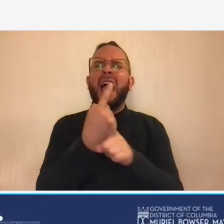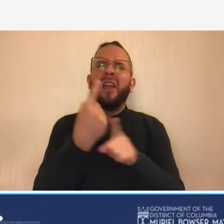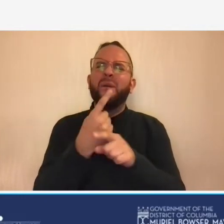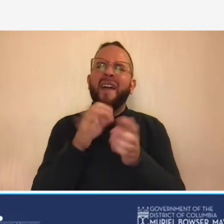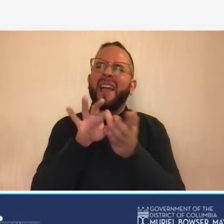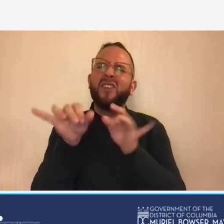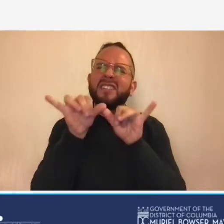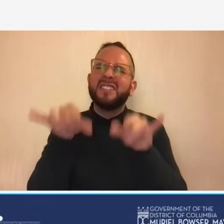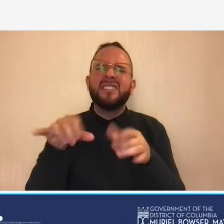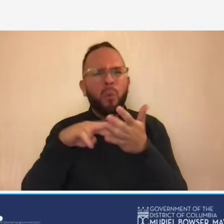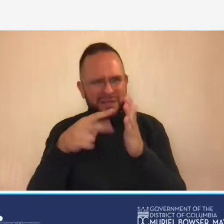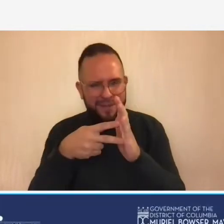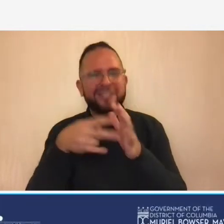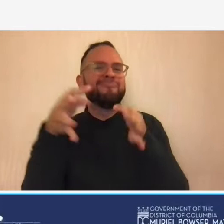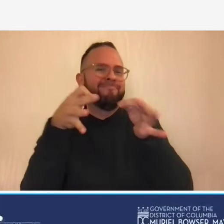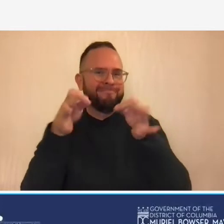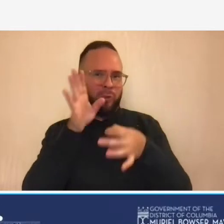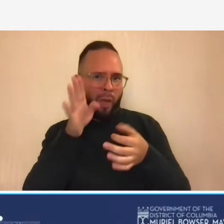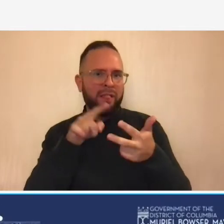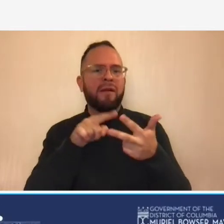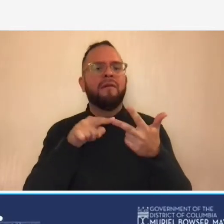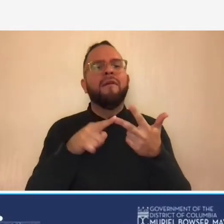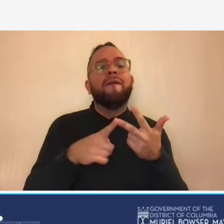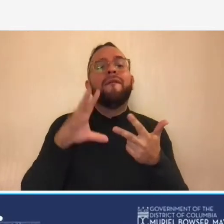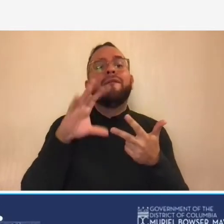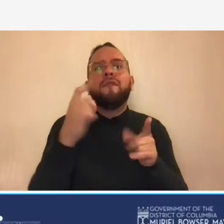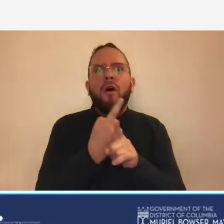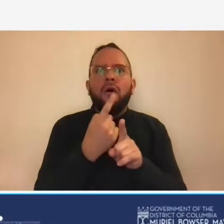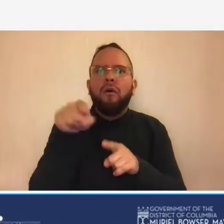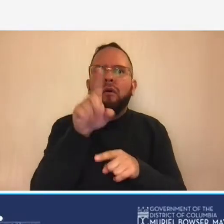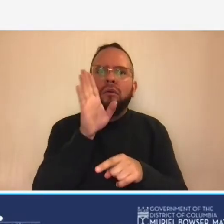you'll also understand the contractual requirements related to accounting system